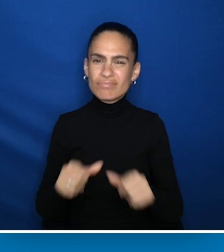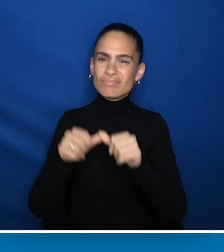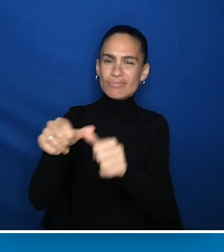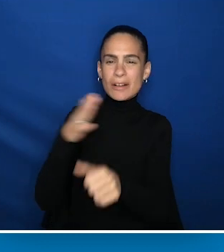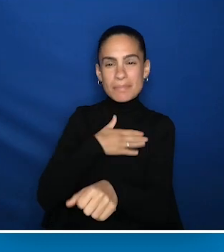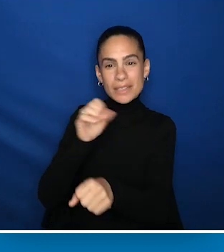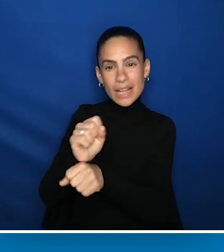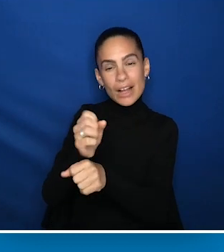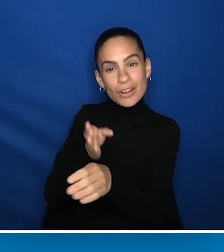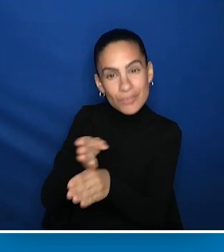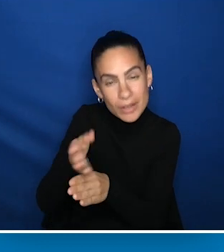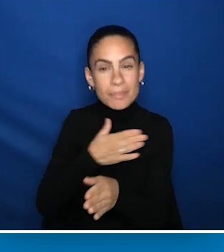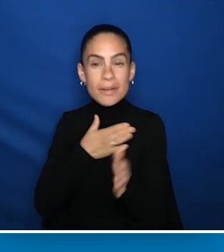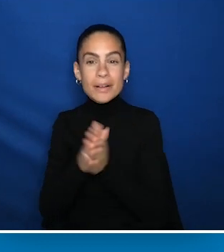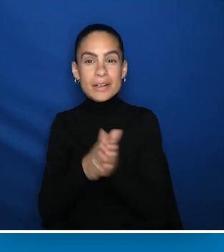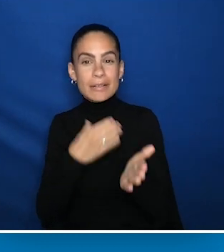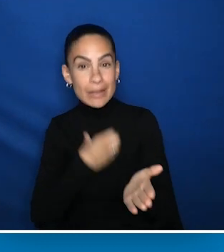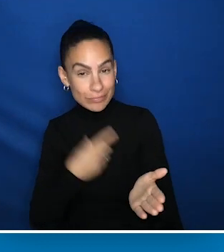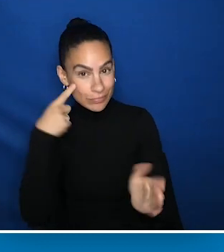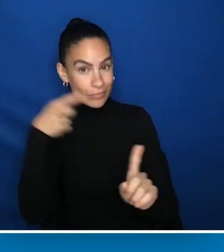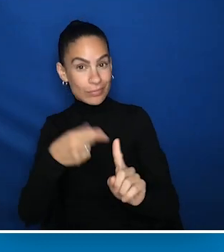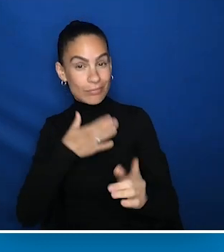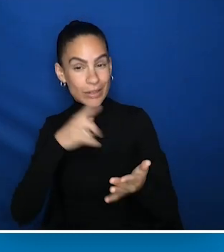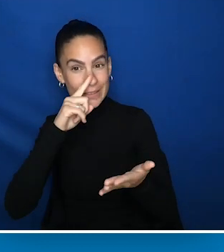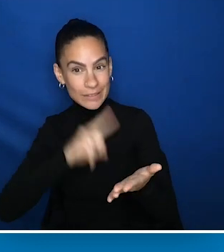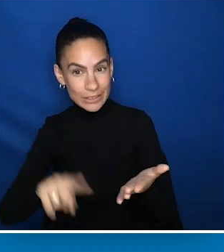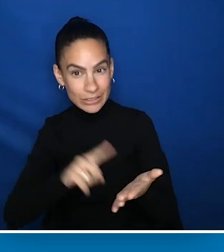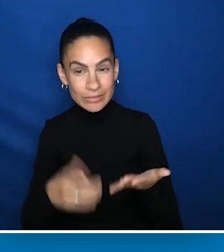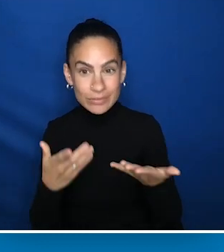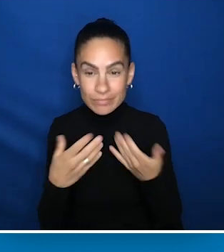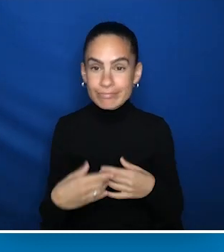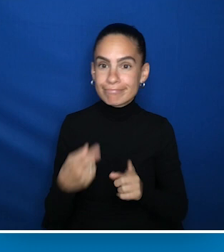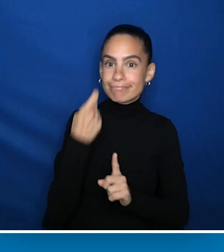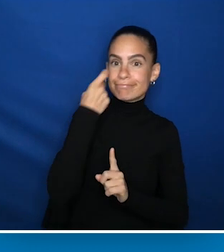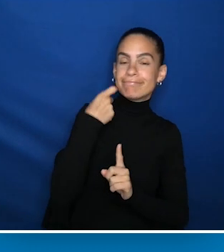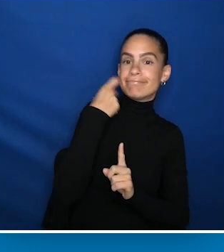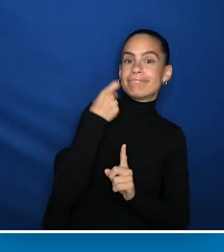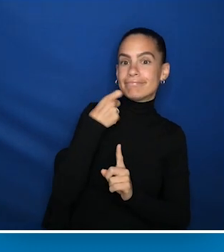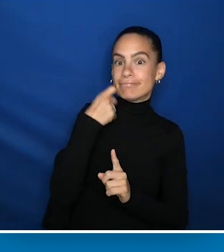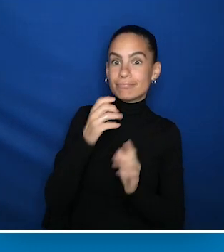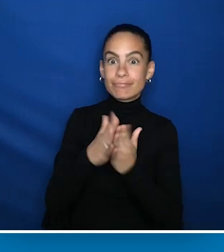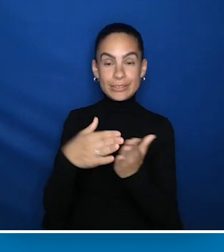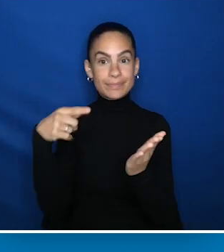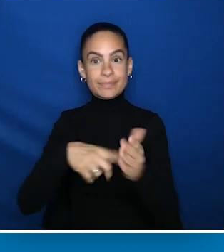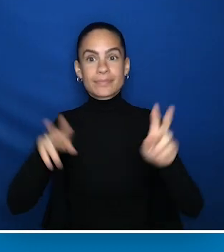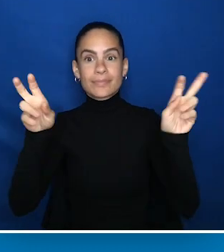is what has sustained my career and passion for my research. In my most recent work,